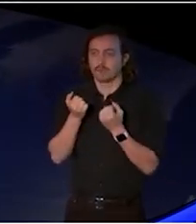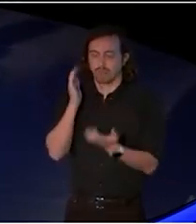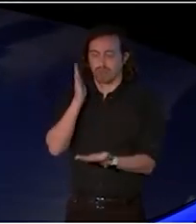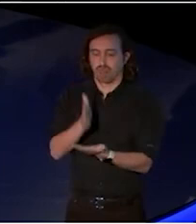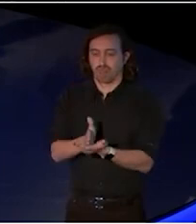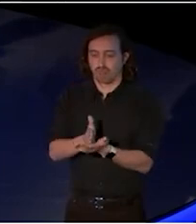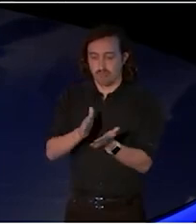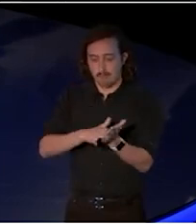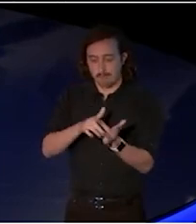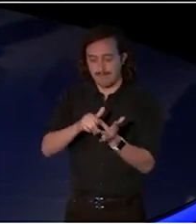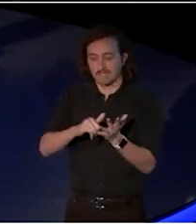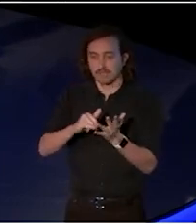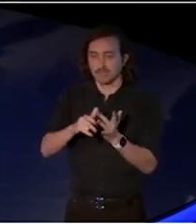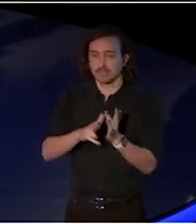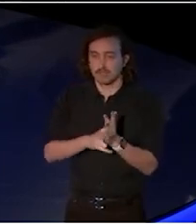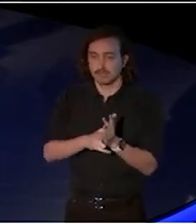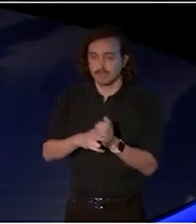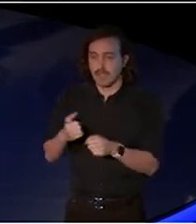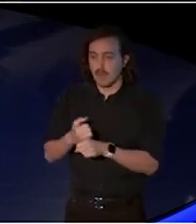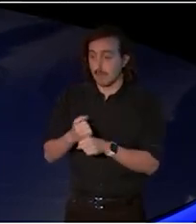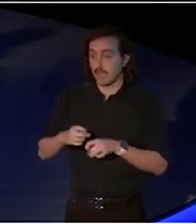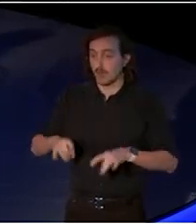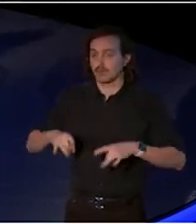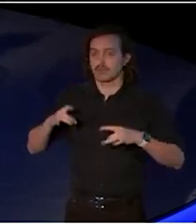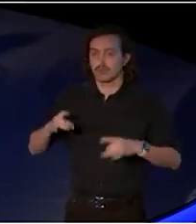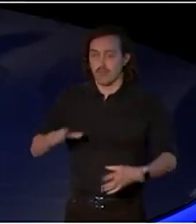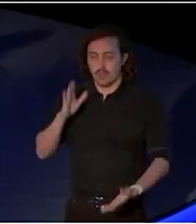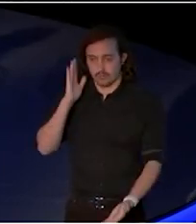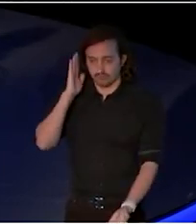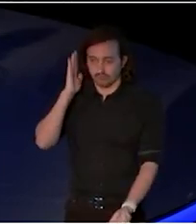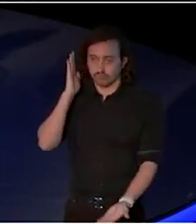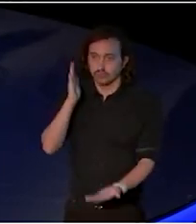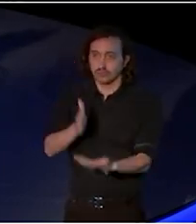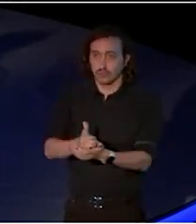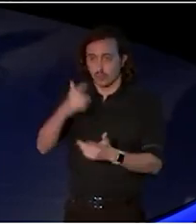make Australia a truly creative country, which is fantastic.